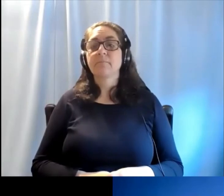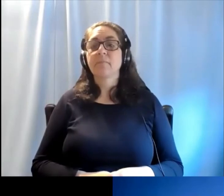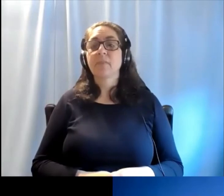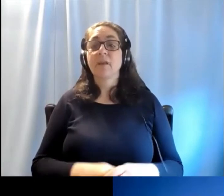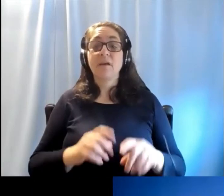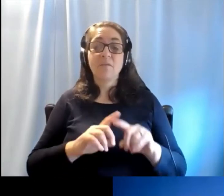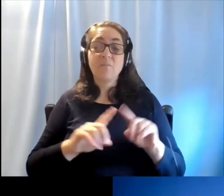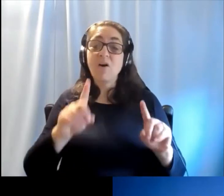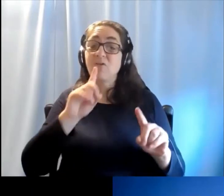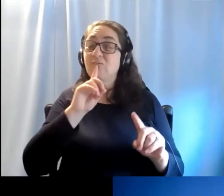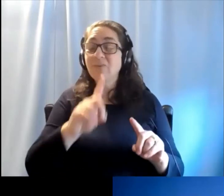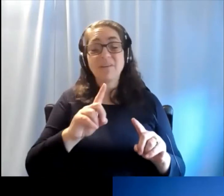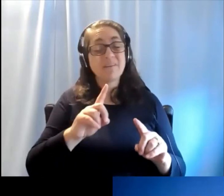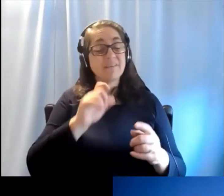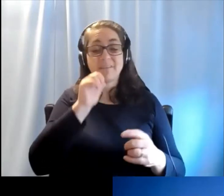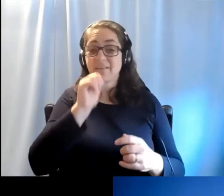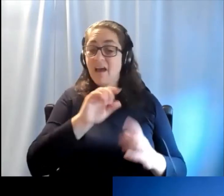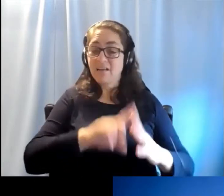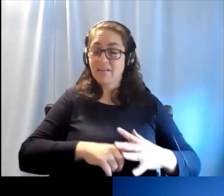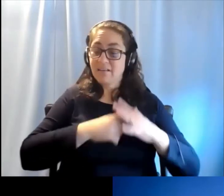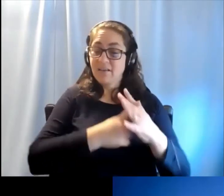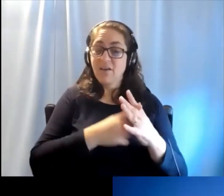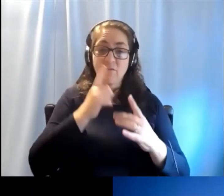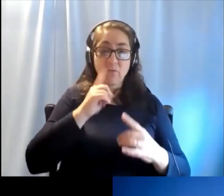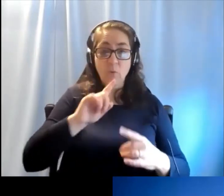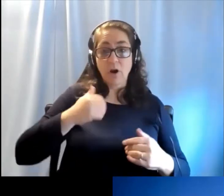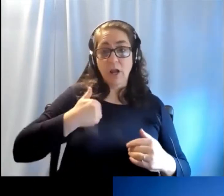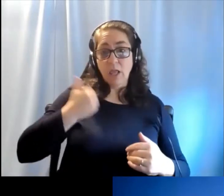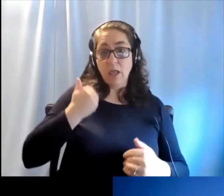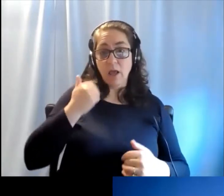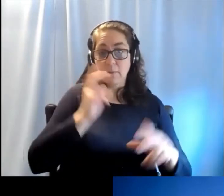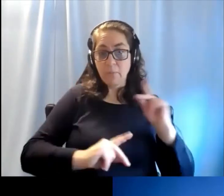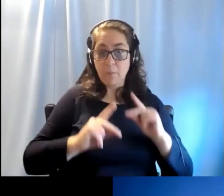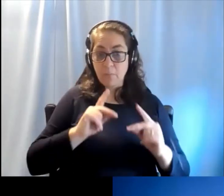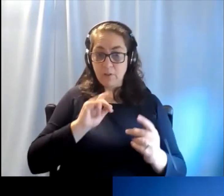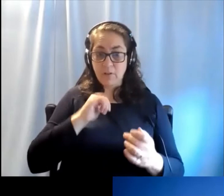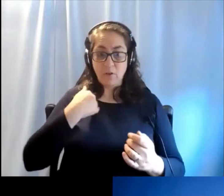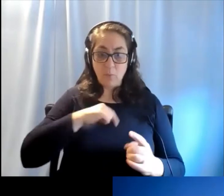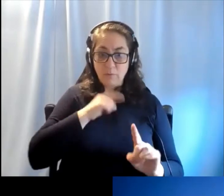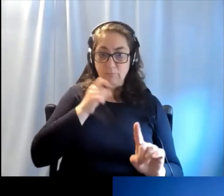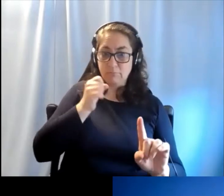But at its heart it's not really an initiative only for young people, we do target them and